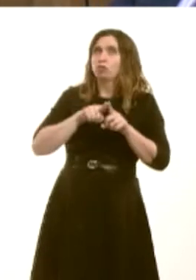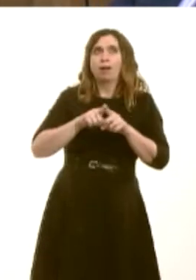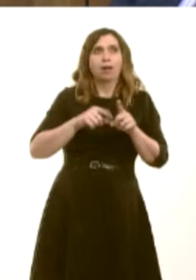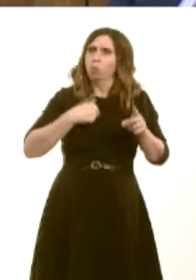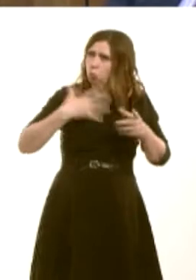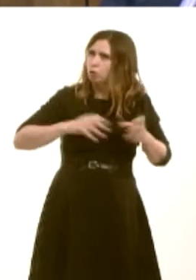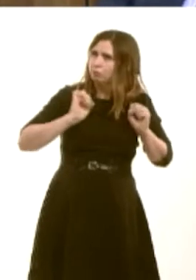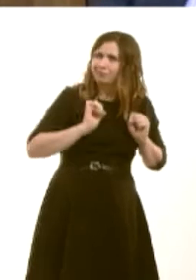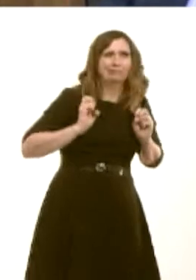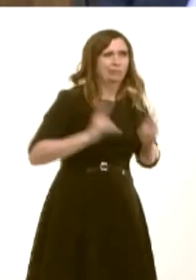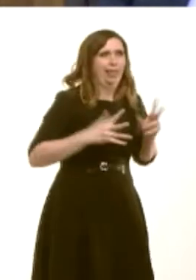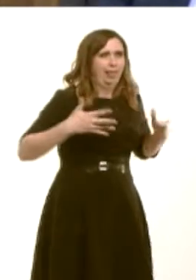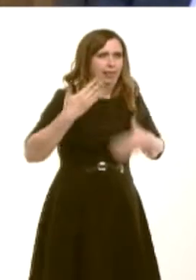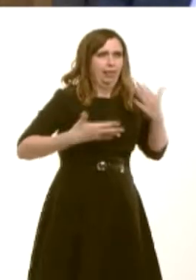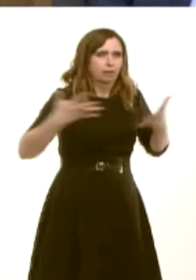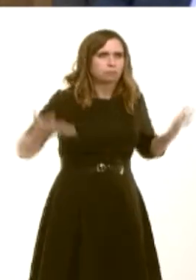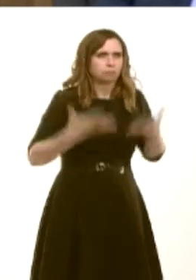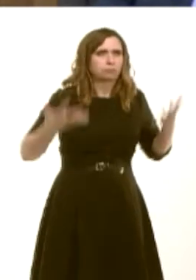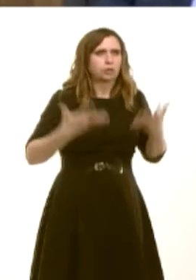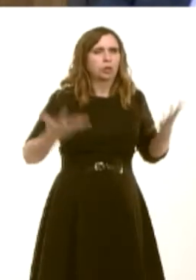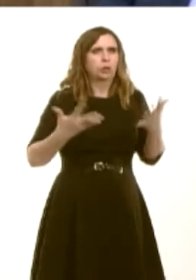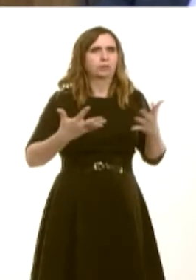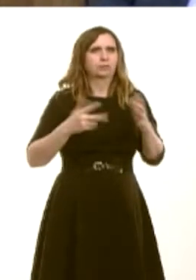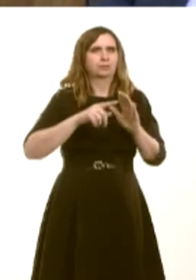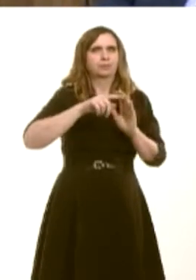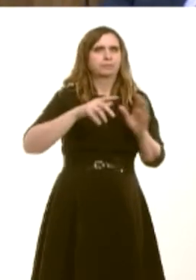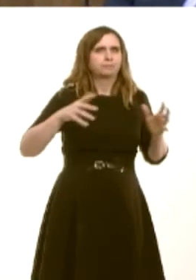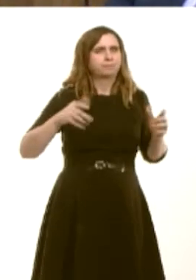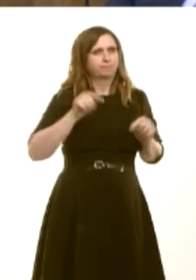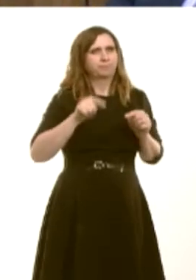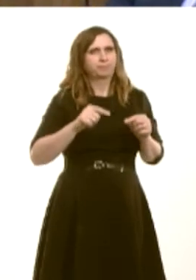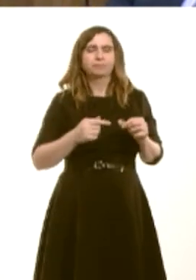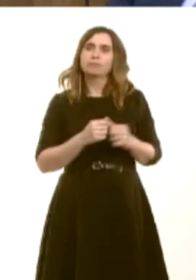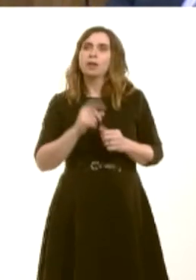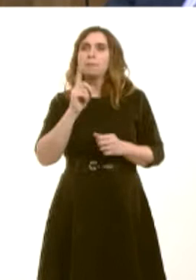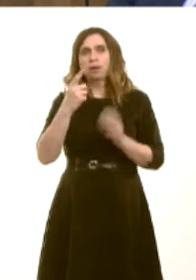want. The difficulty is, of course, that we don't control the ROCsóthe renewables obligation